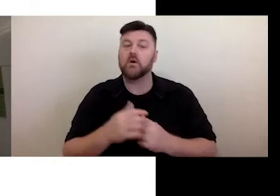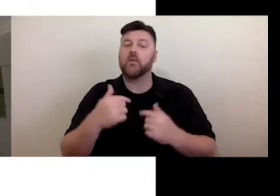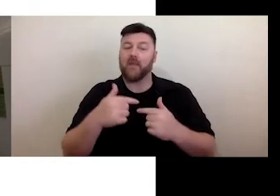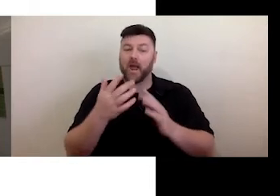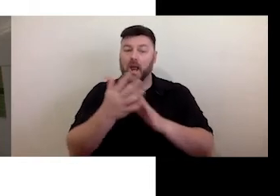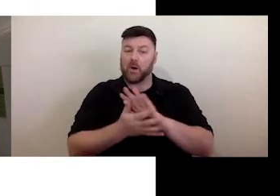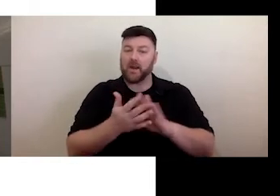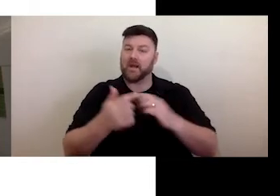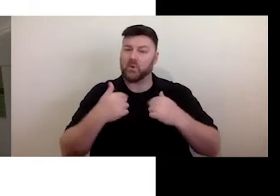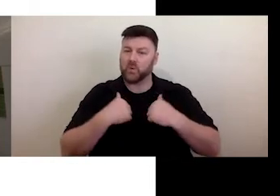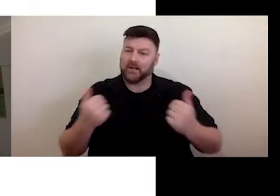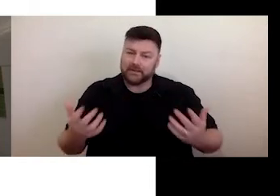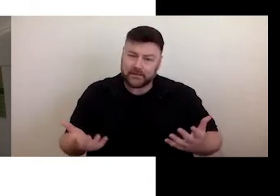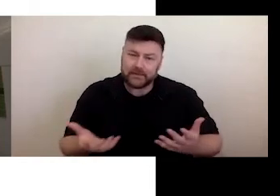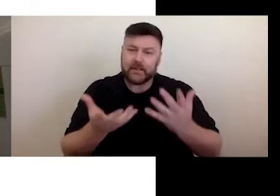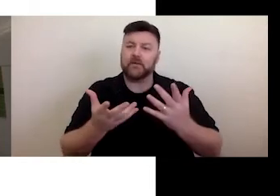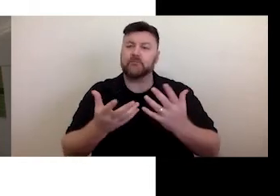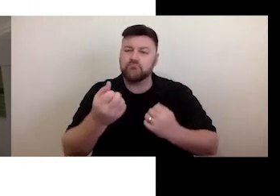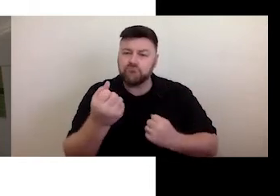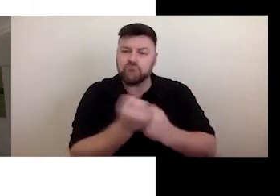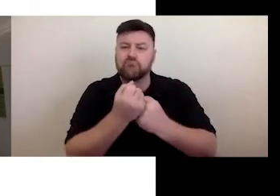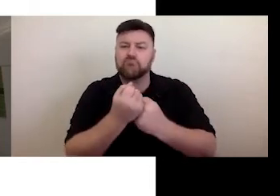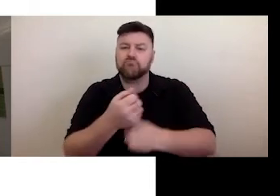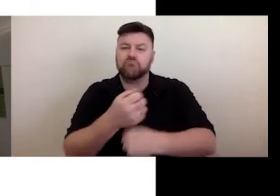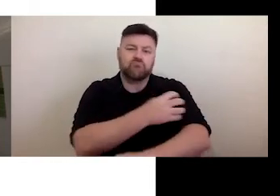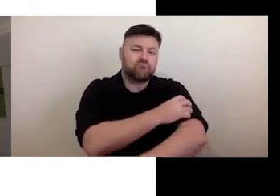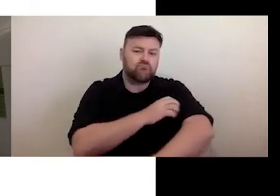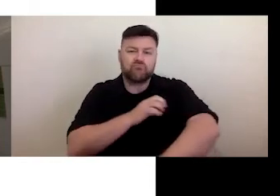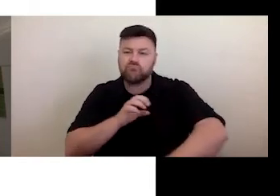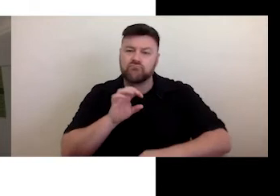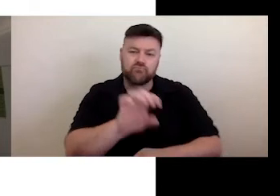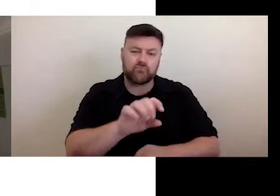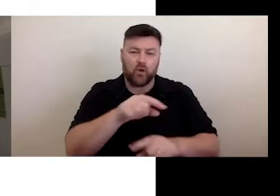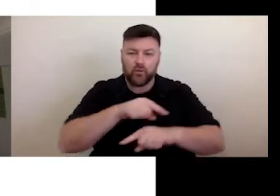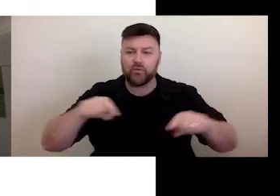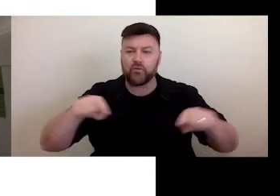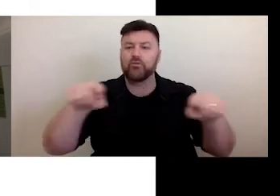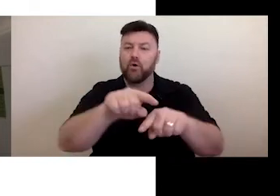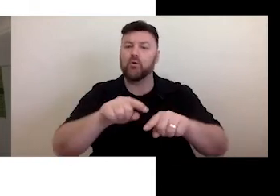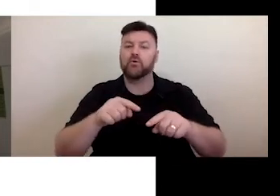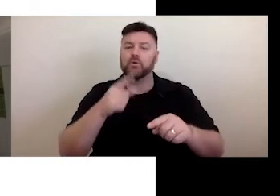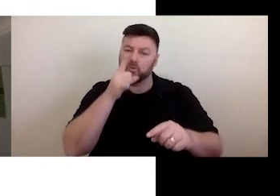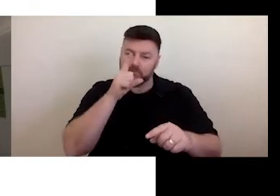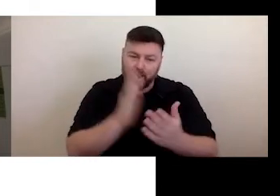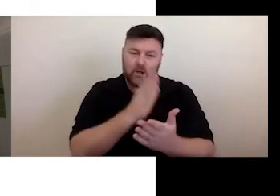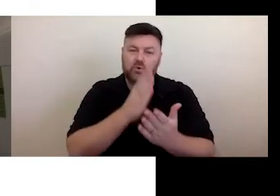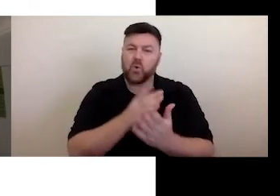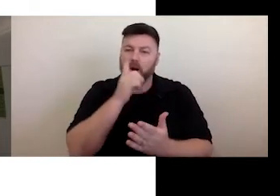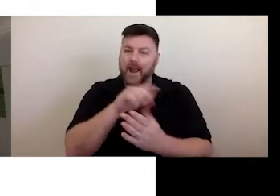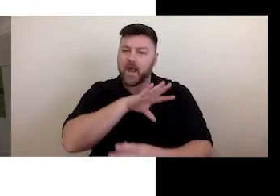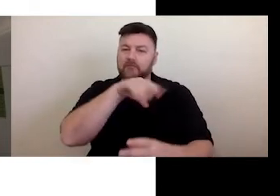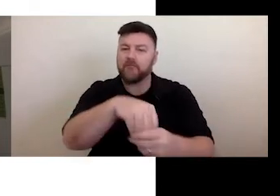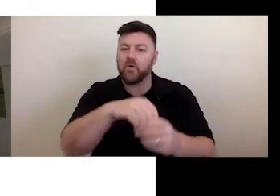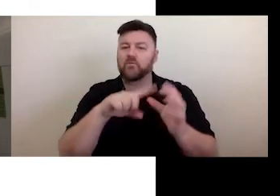and disabled people to engage in the arts how they want to - as consumers